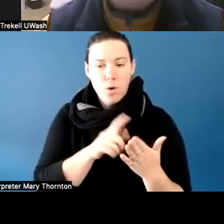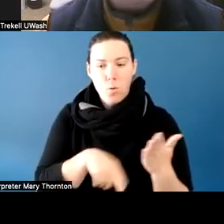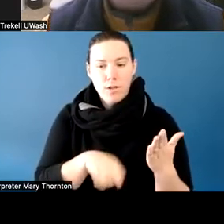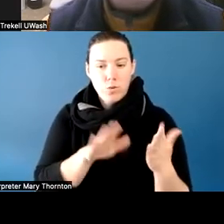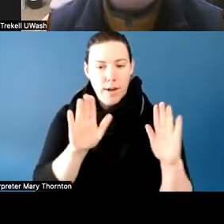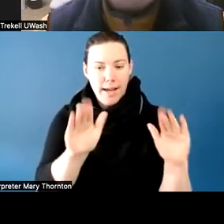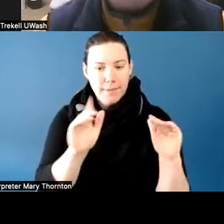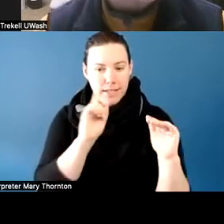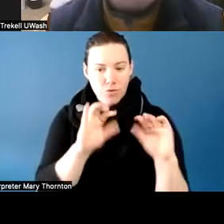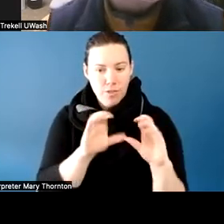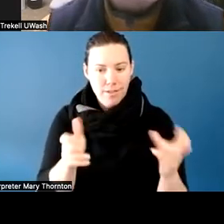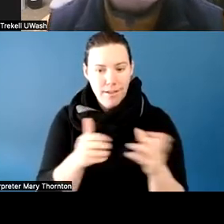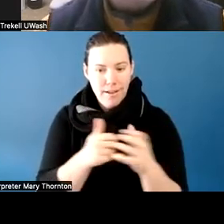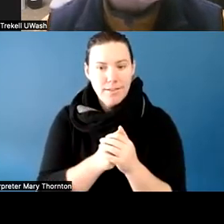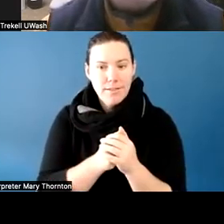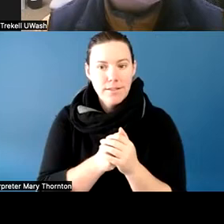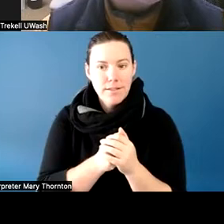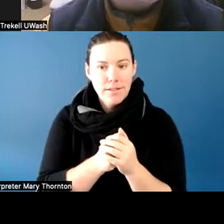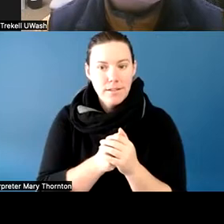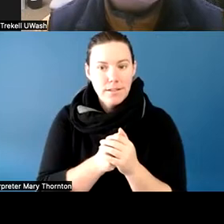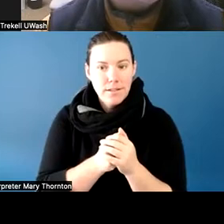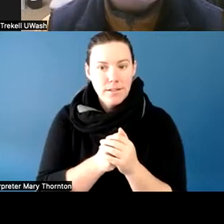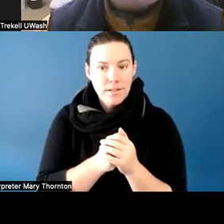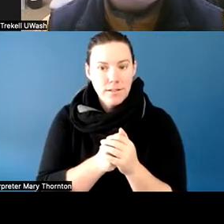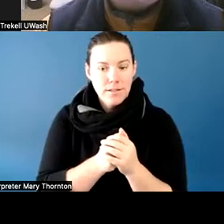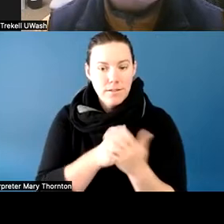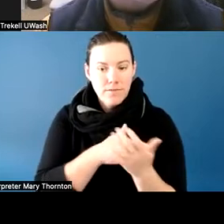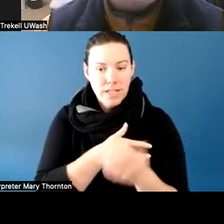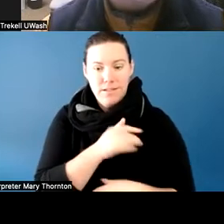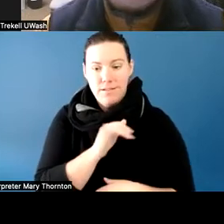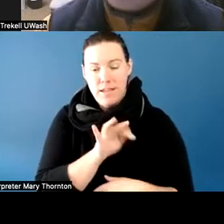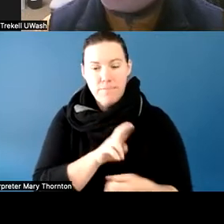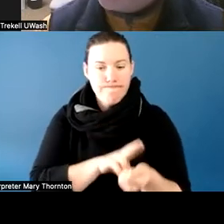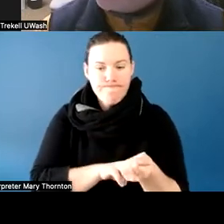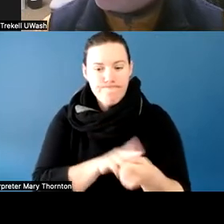would be, whether the instructor was willing to collaborate